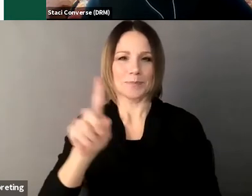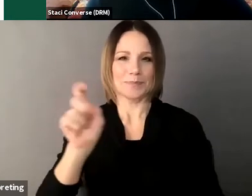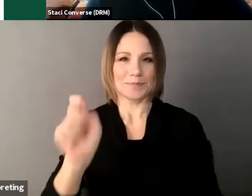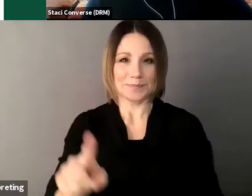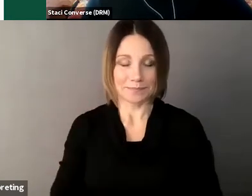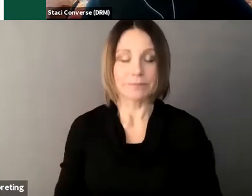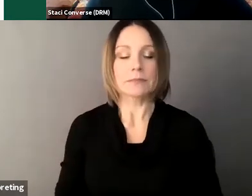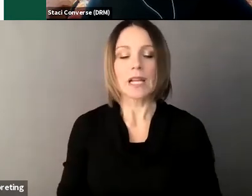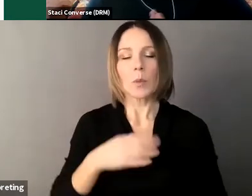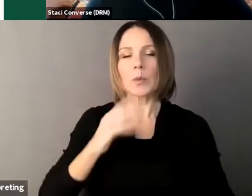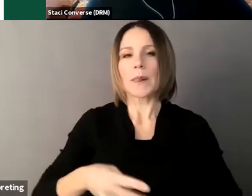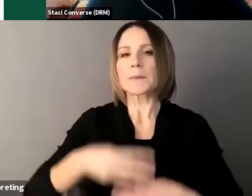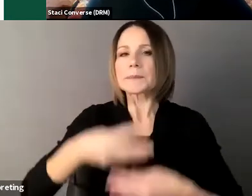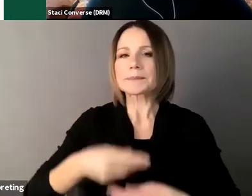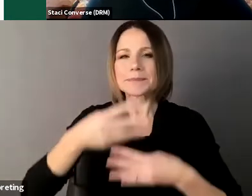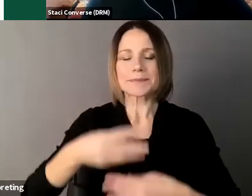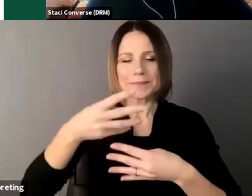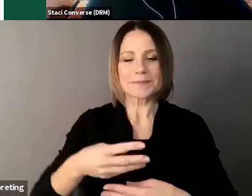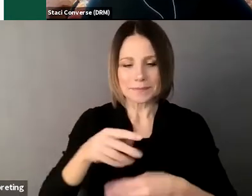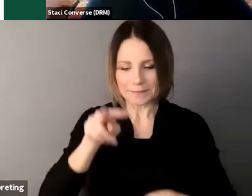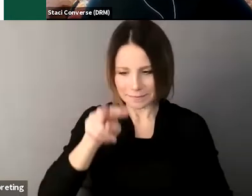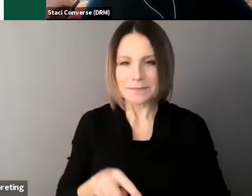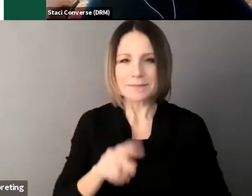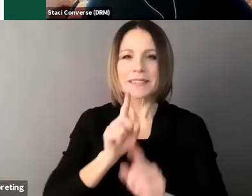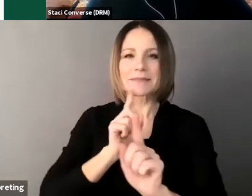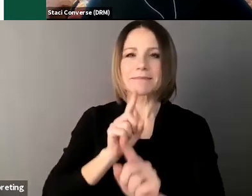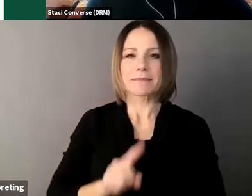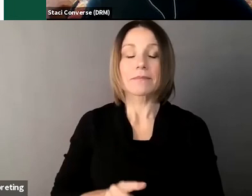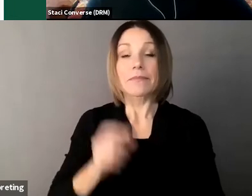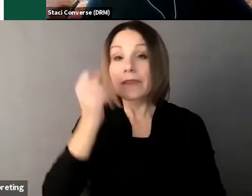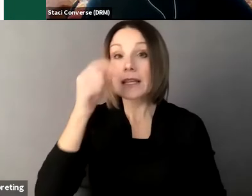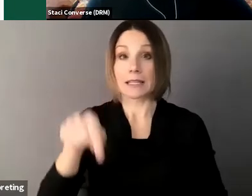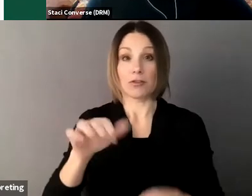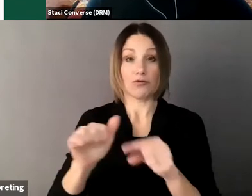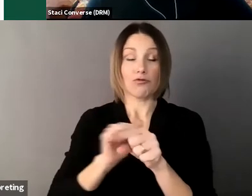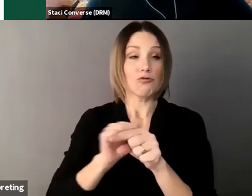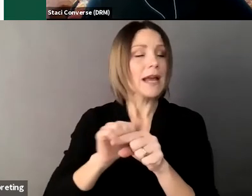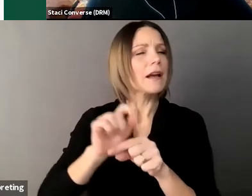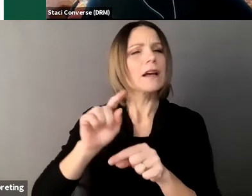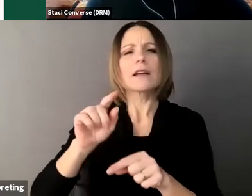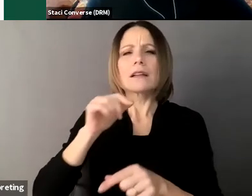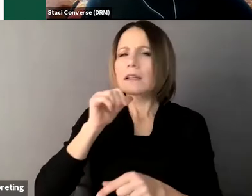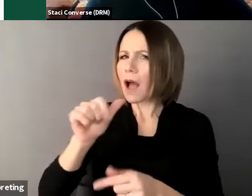and this this training is for educational purposes only I’m not giving you legal advice um all the